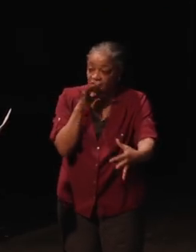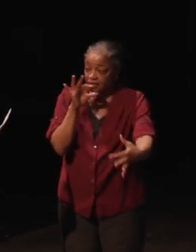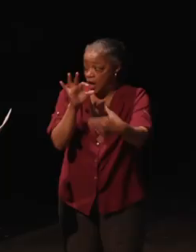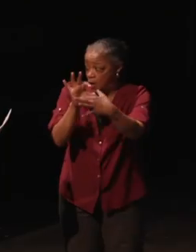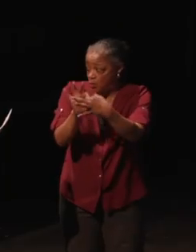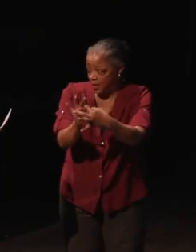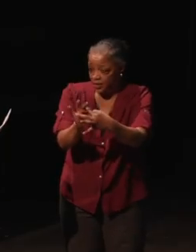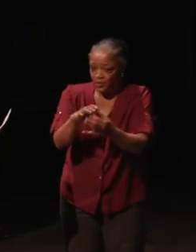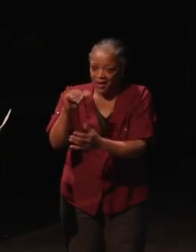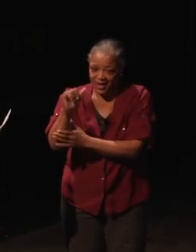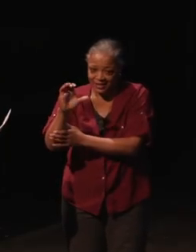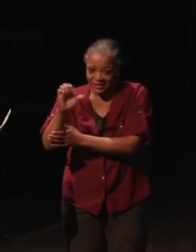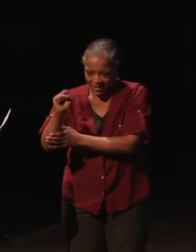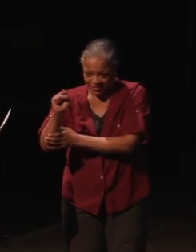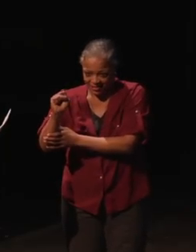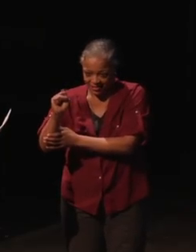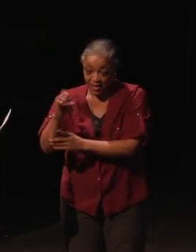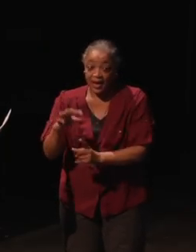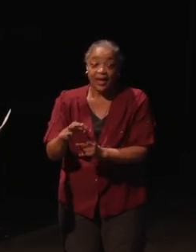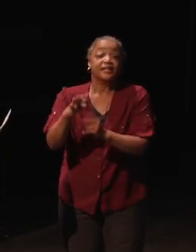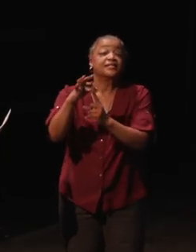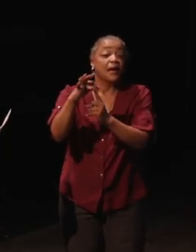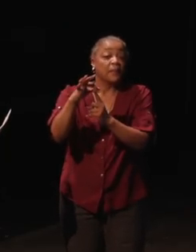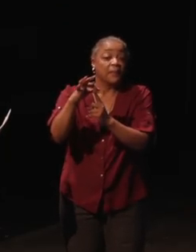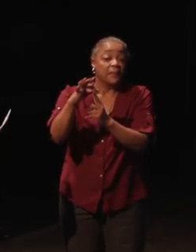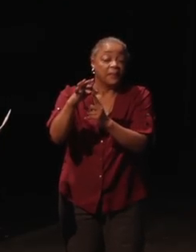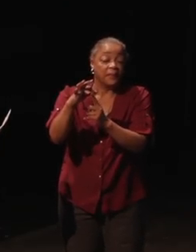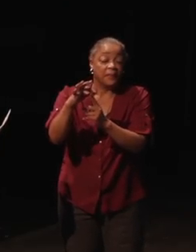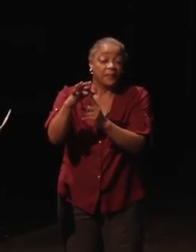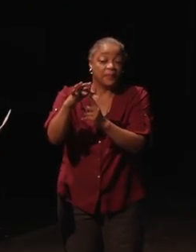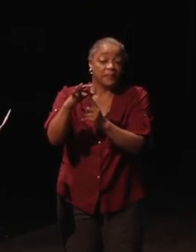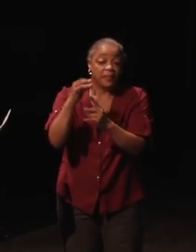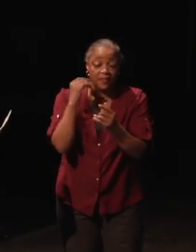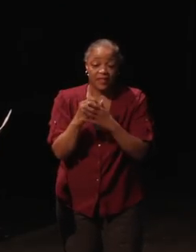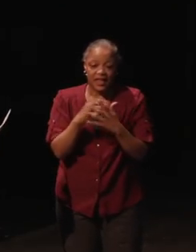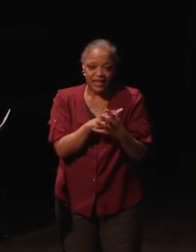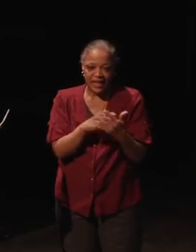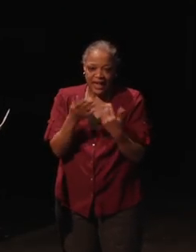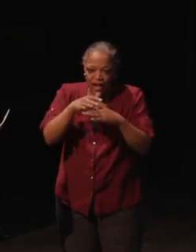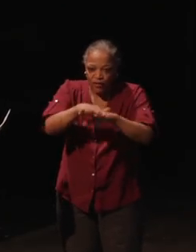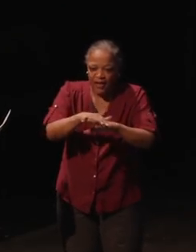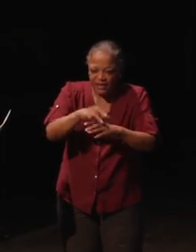ACS except to the extent however that the interfaces needed to locate,